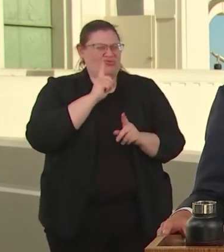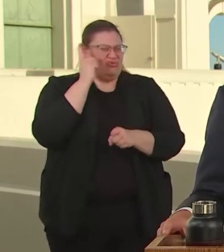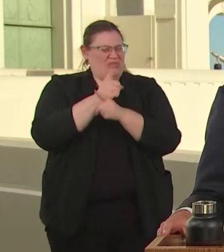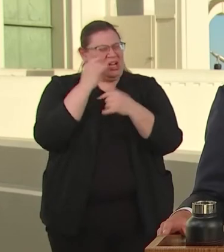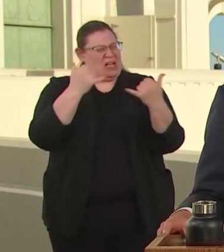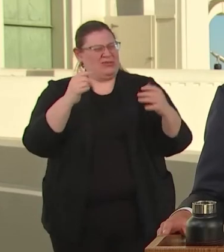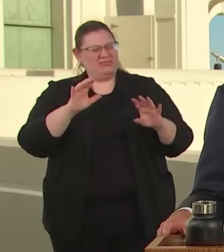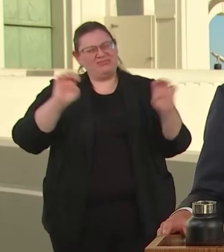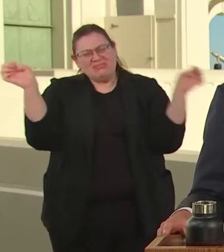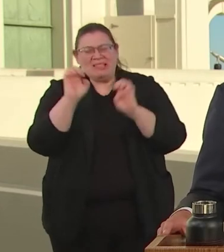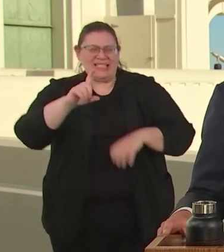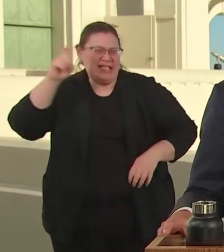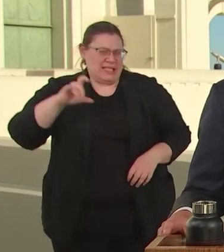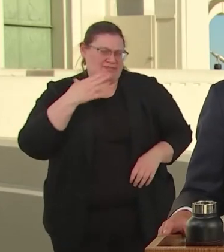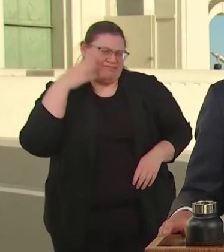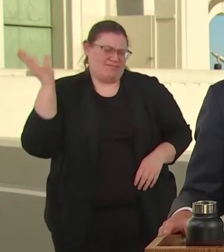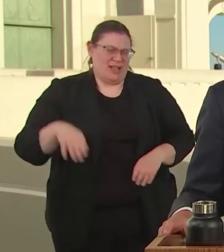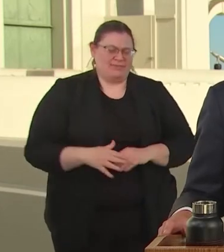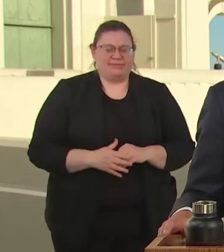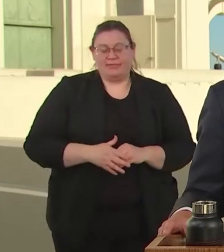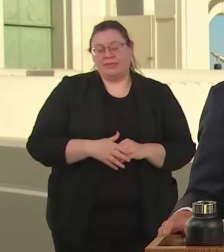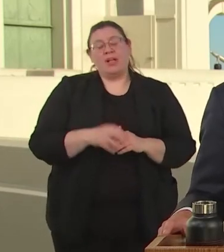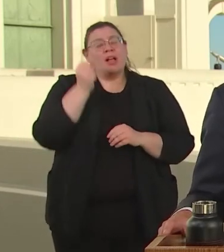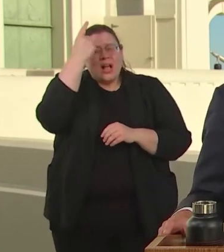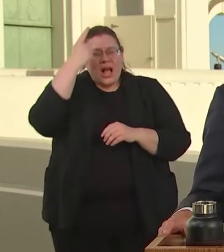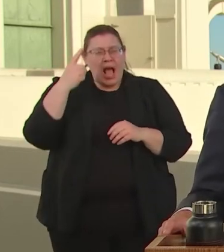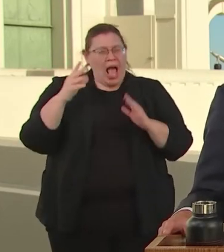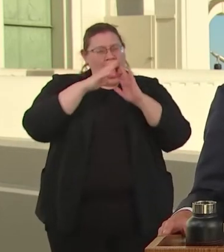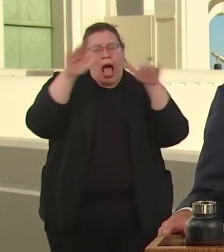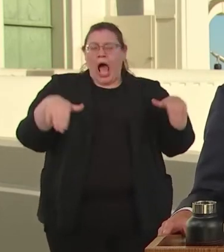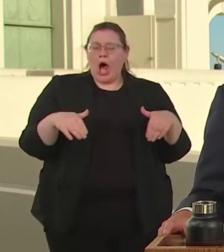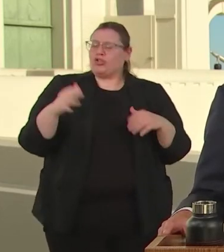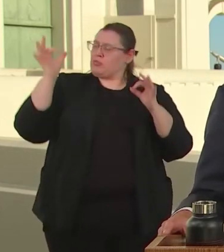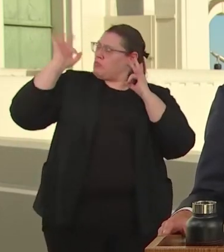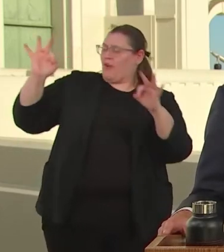OUR HOUSING CRISIS AND OUR SUCCESS IN ELIMINATING SO MUCH